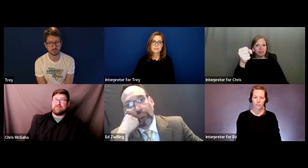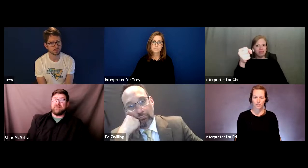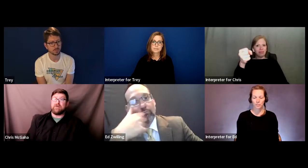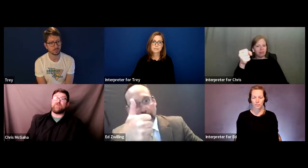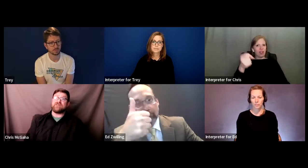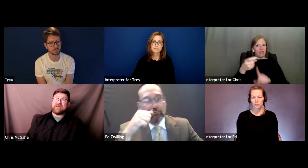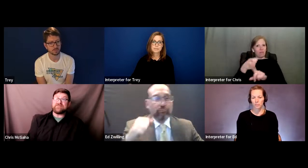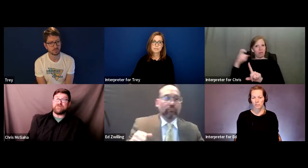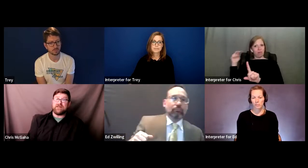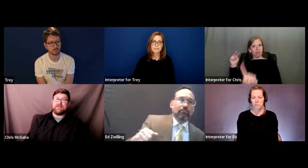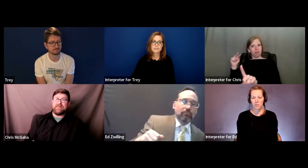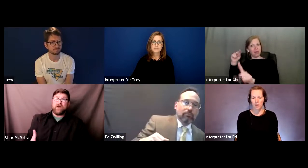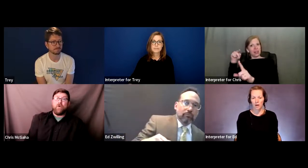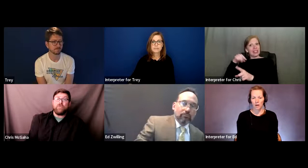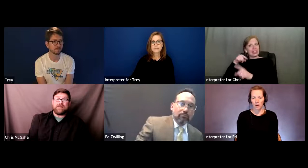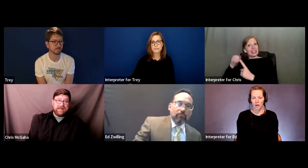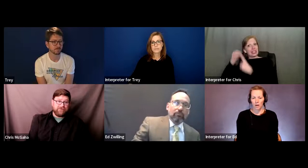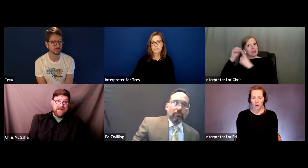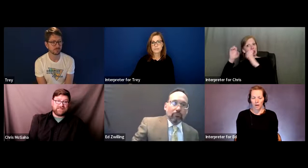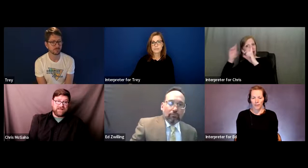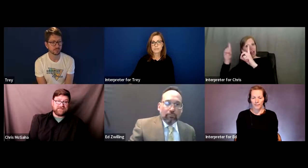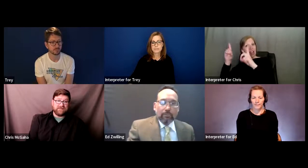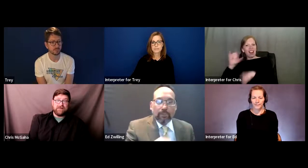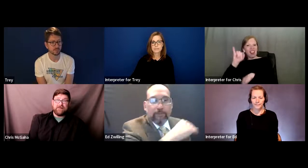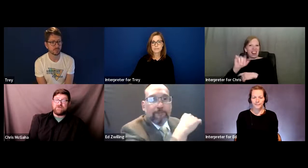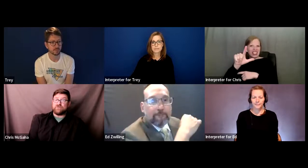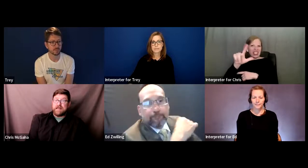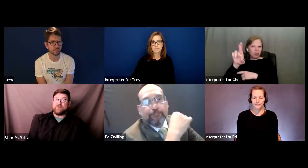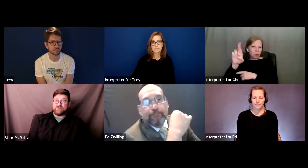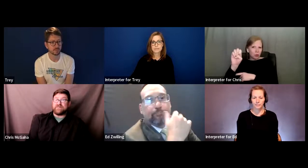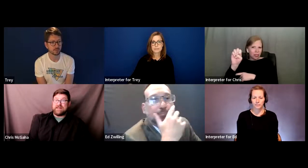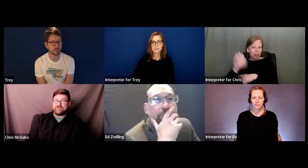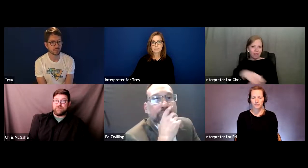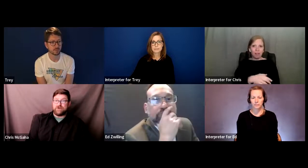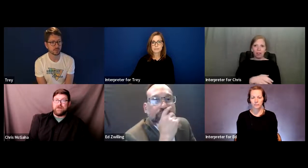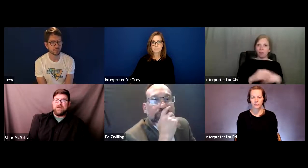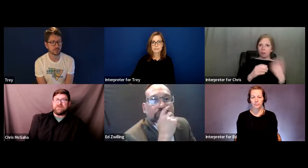But for the Deaf student they only have access to language with that interpreter.